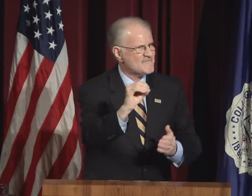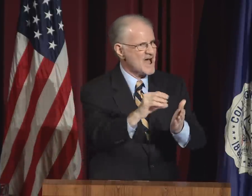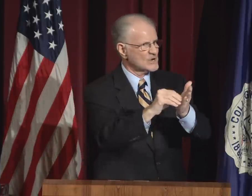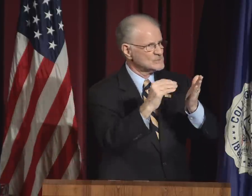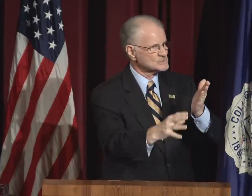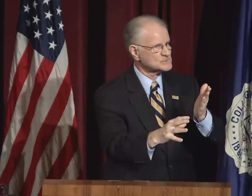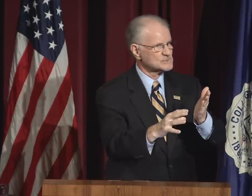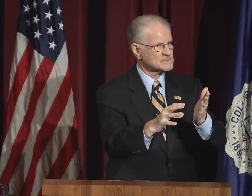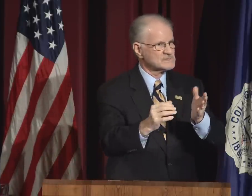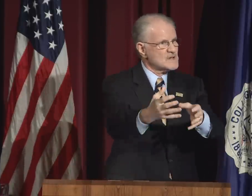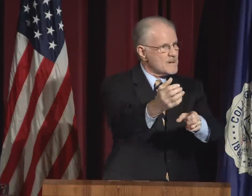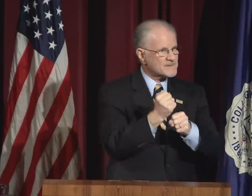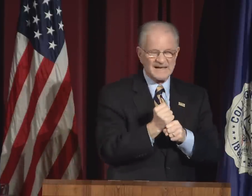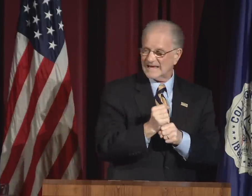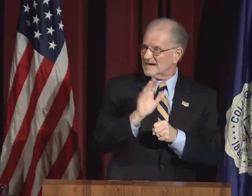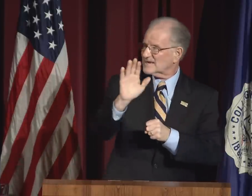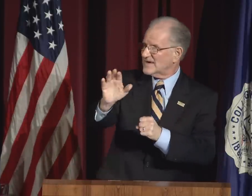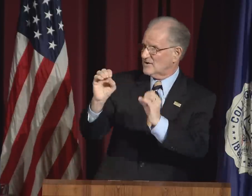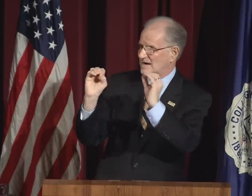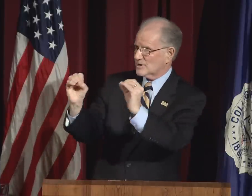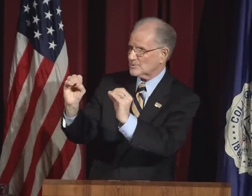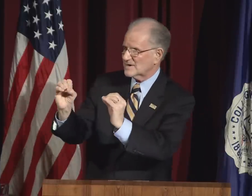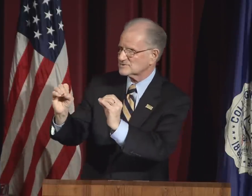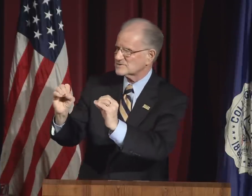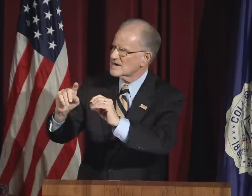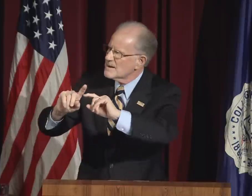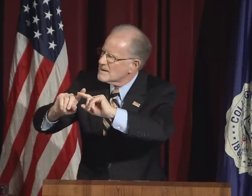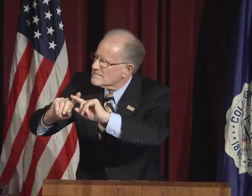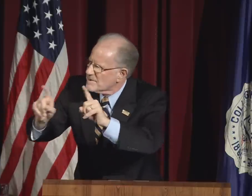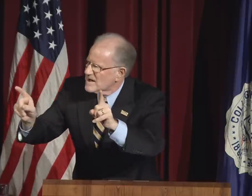We are filled with educated faculty and staff,